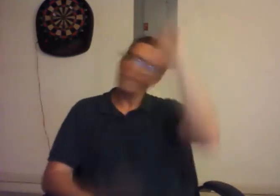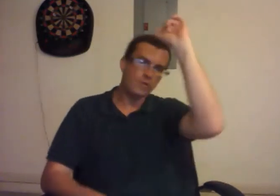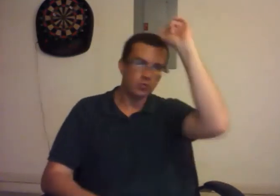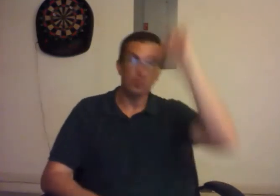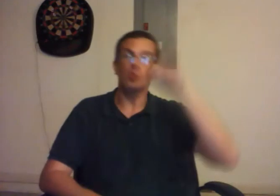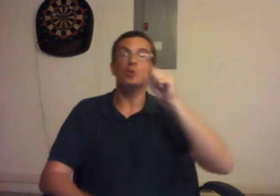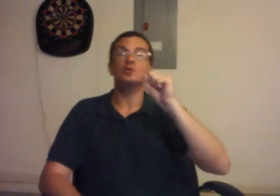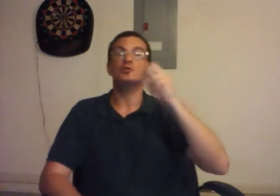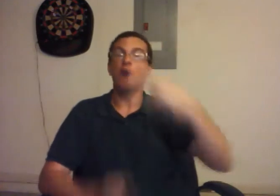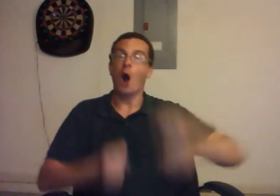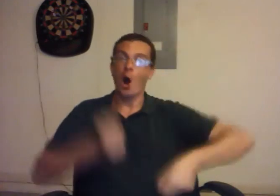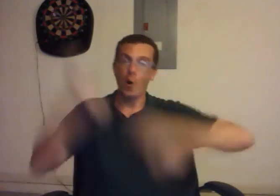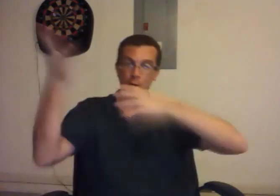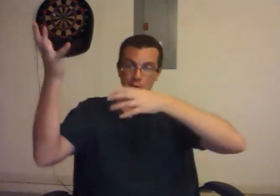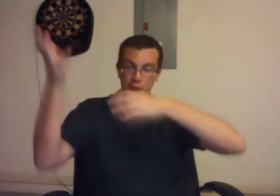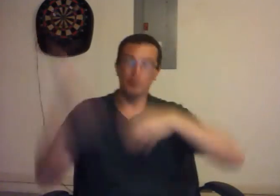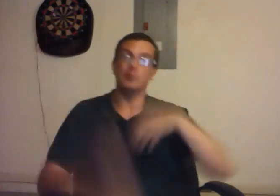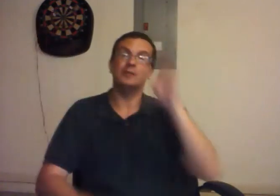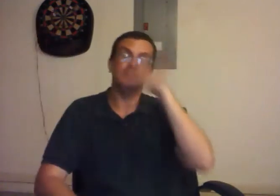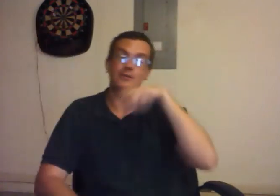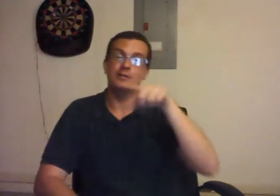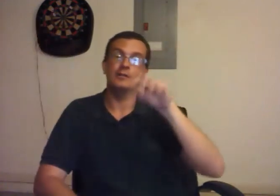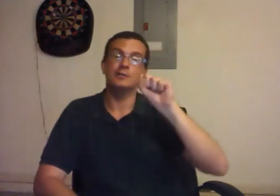"Well, that does make sense, I guess", said the Iranian people. Revolution! The Shah is removed from office again.